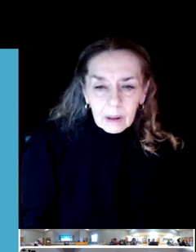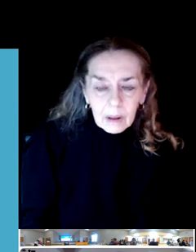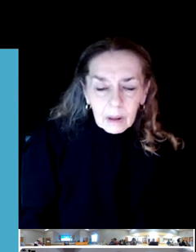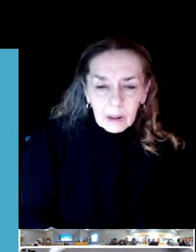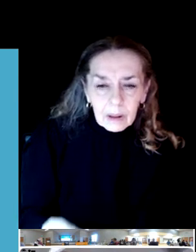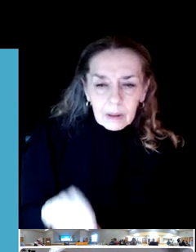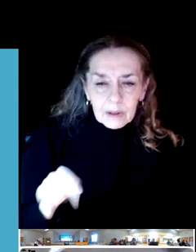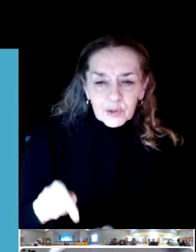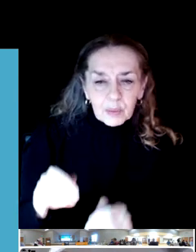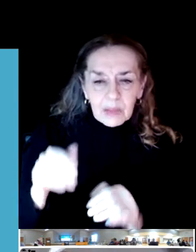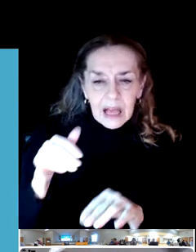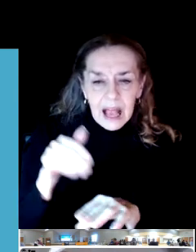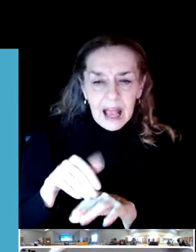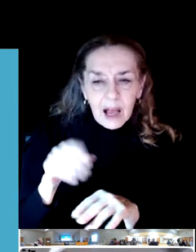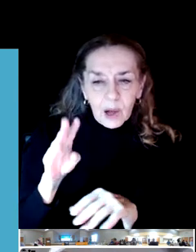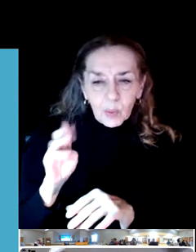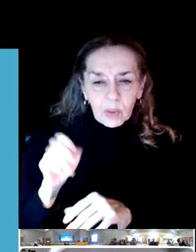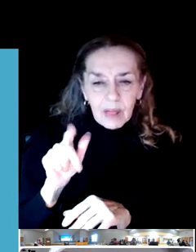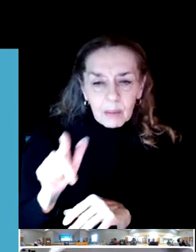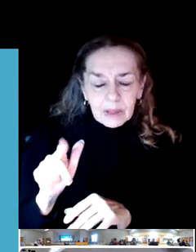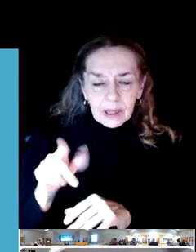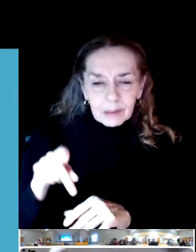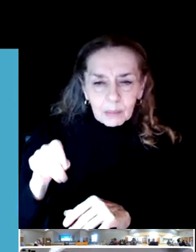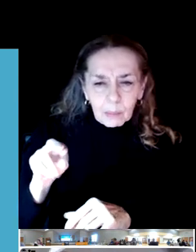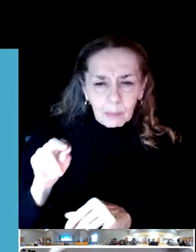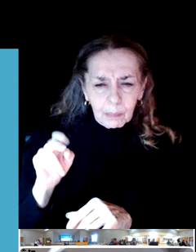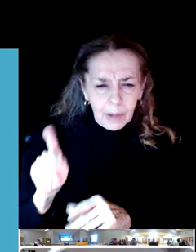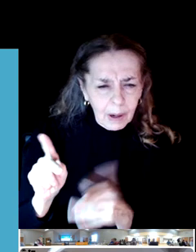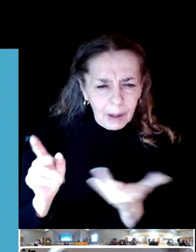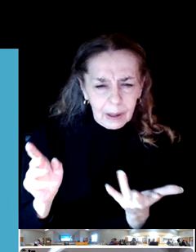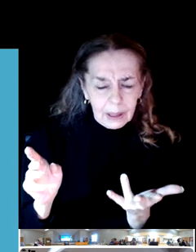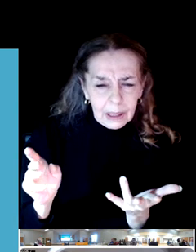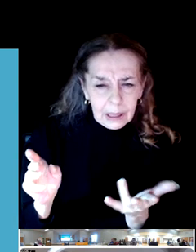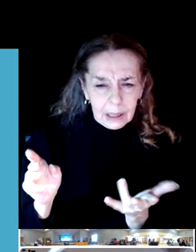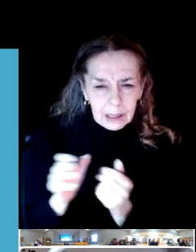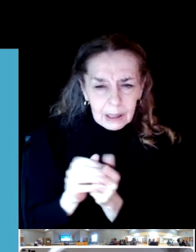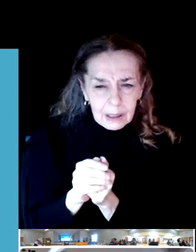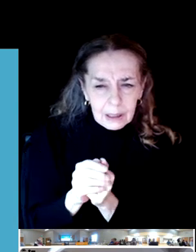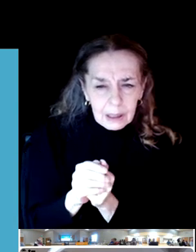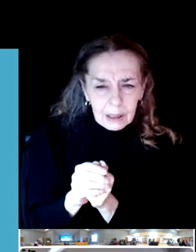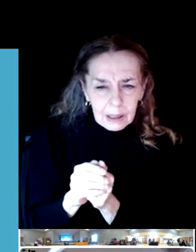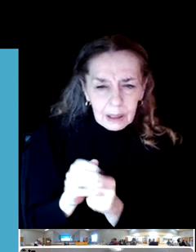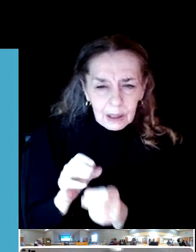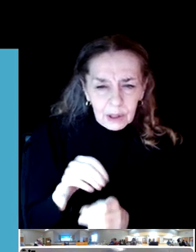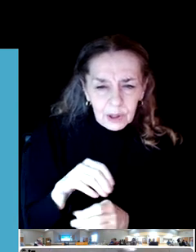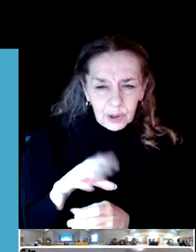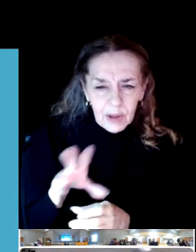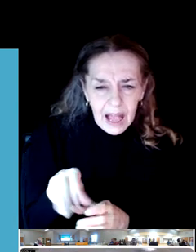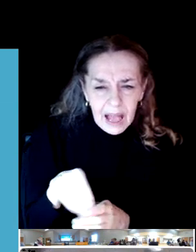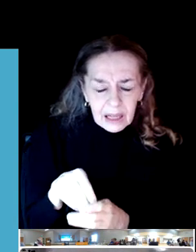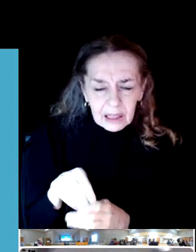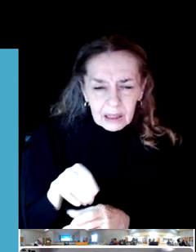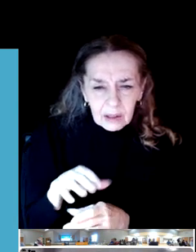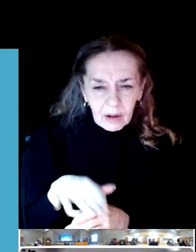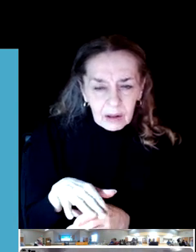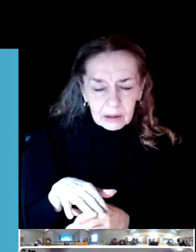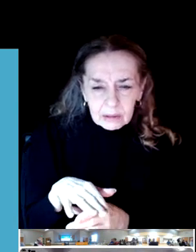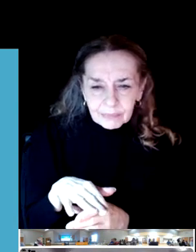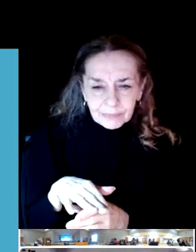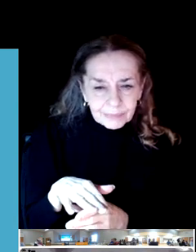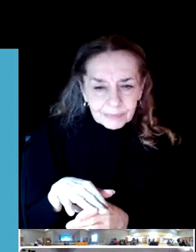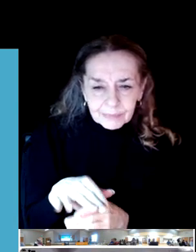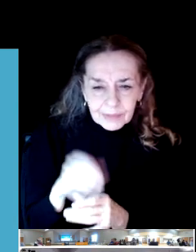And I think that kind of goes similar to your previous statement, Jeff, is that this is